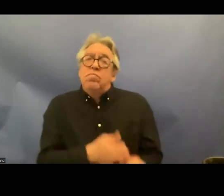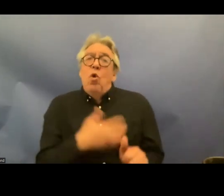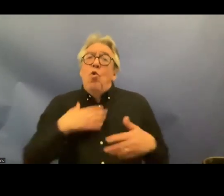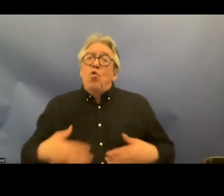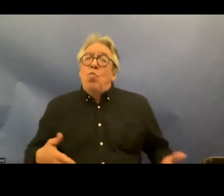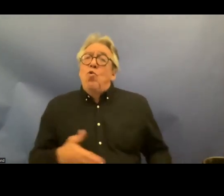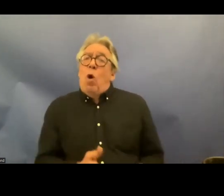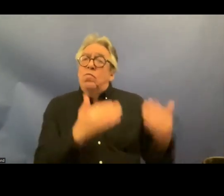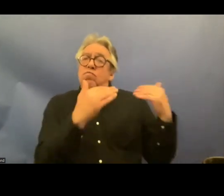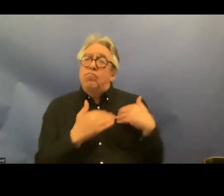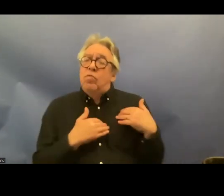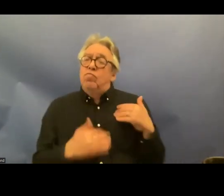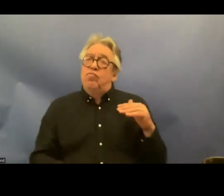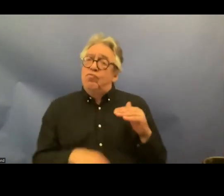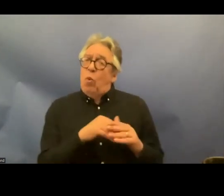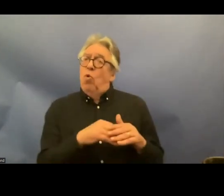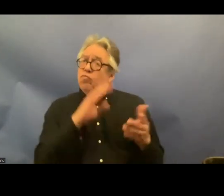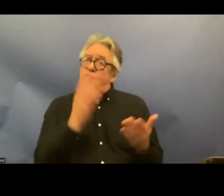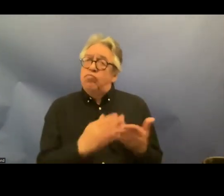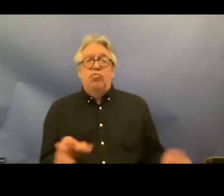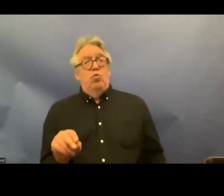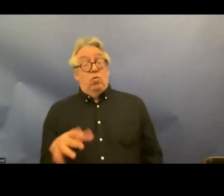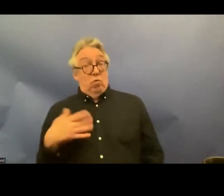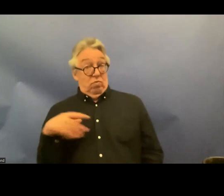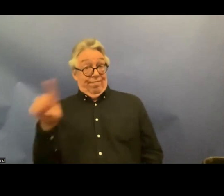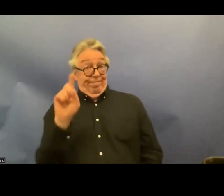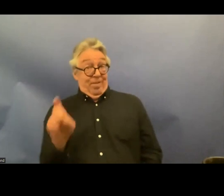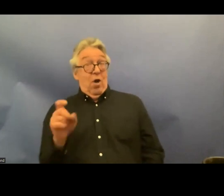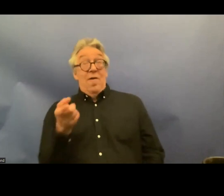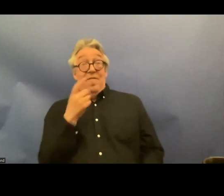question is there therefore about finish human rights policy in general not only